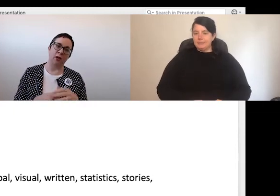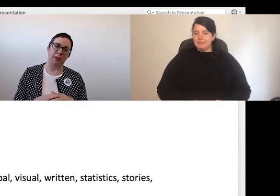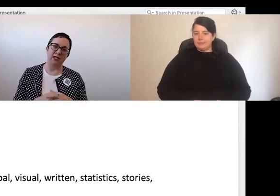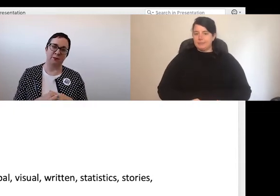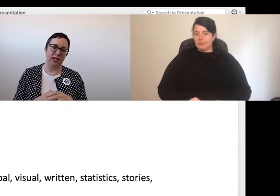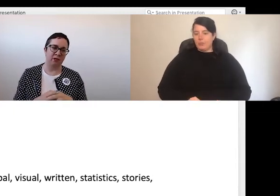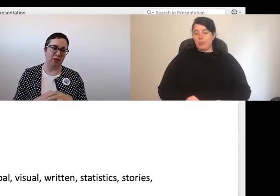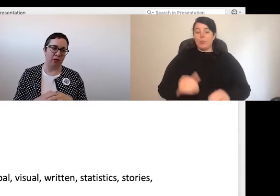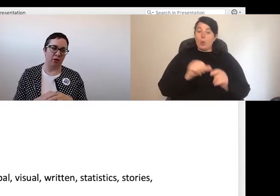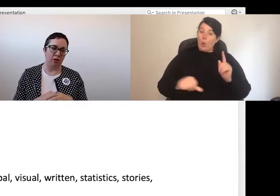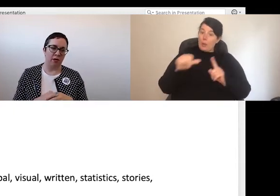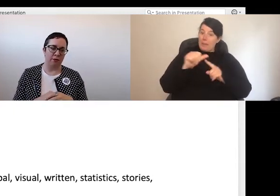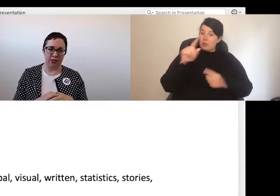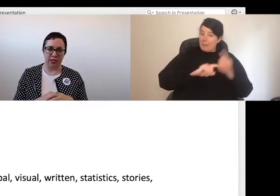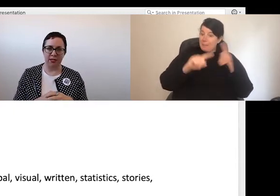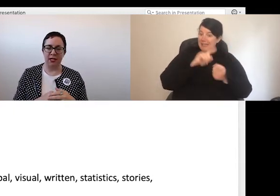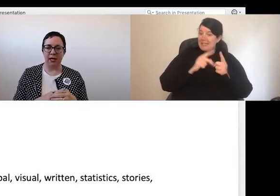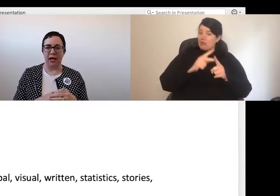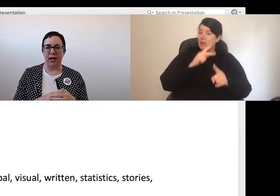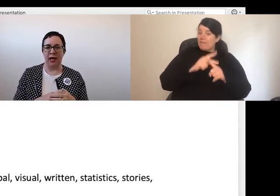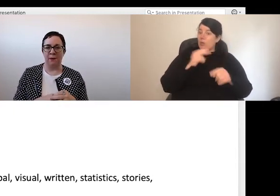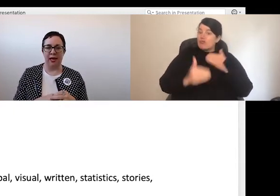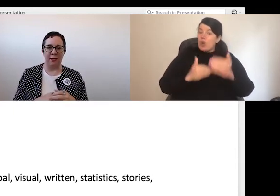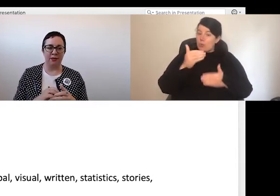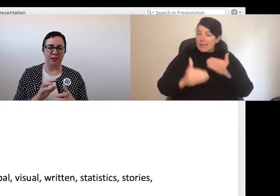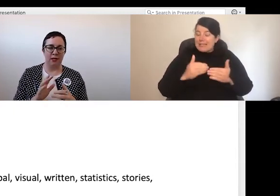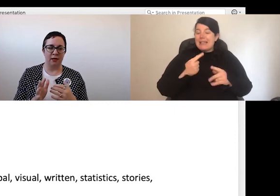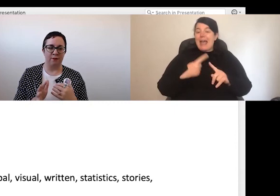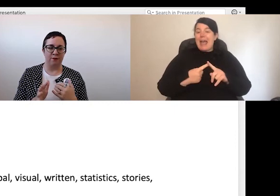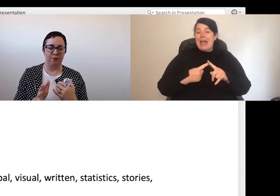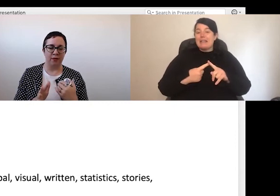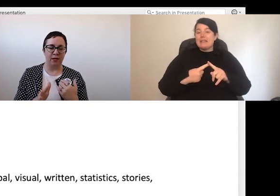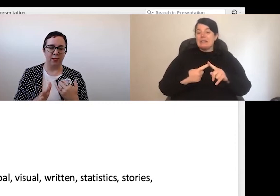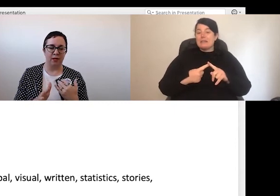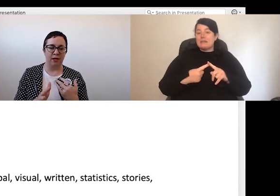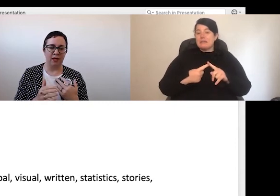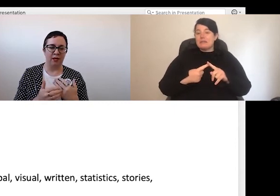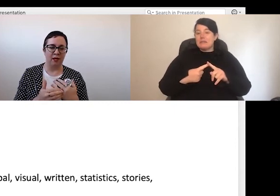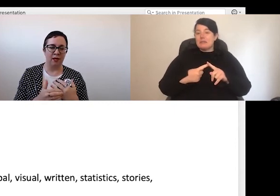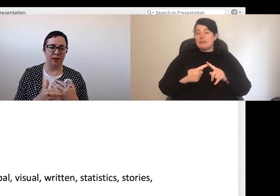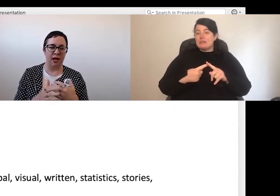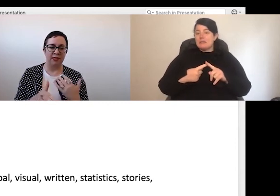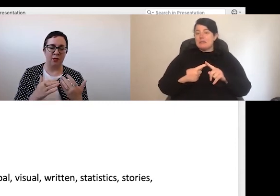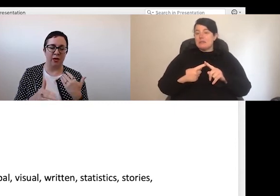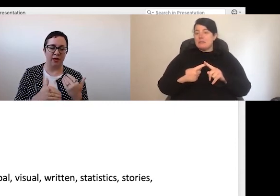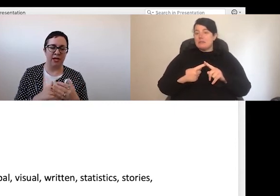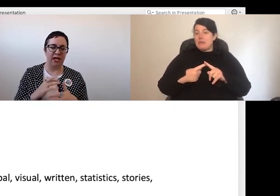going back to the meeting review process, and perhaps asking if a meeting